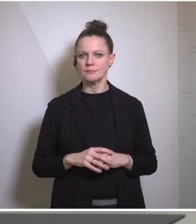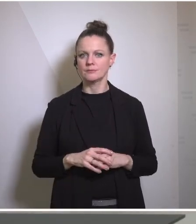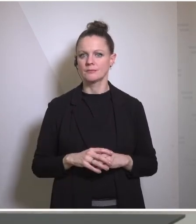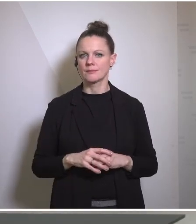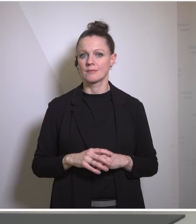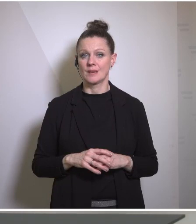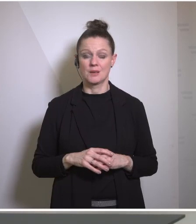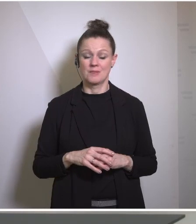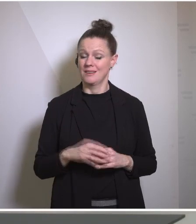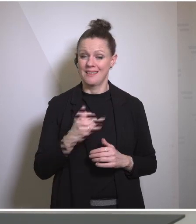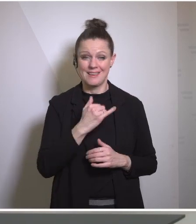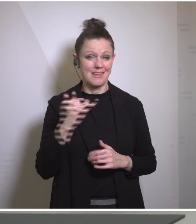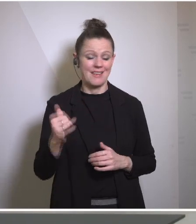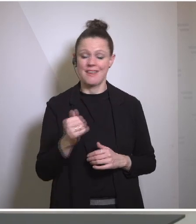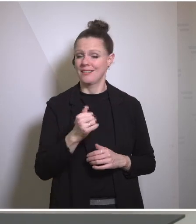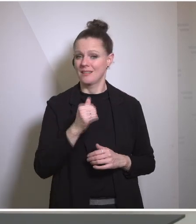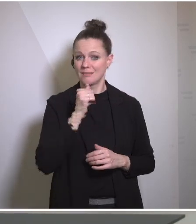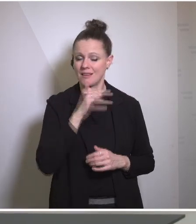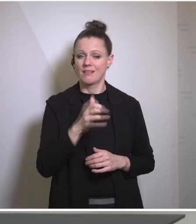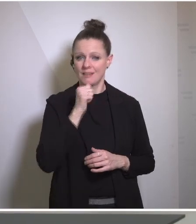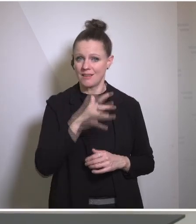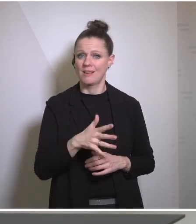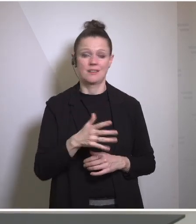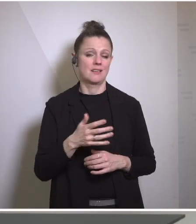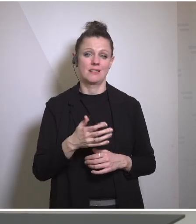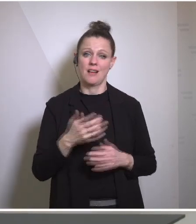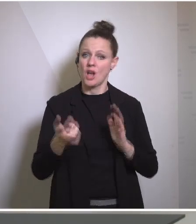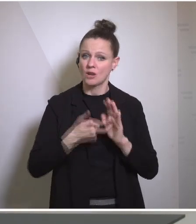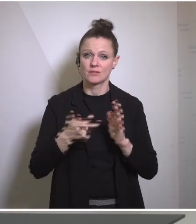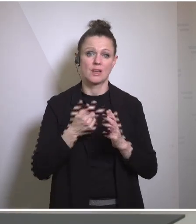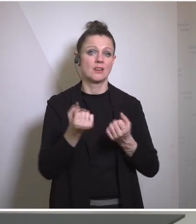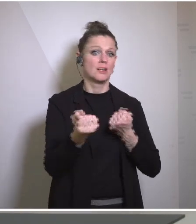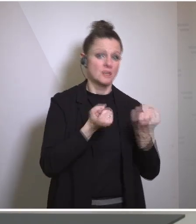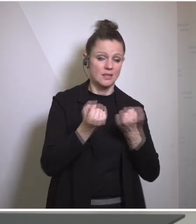day there are challenges to that process there political challenges there security challenges